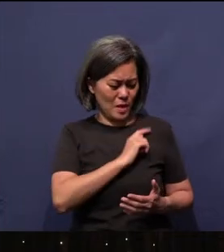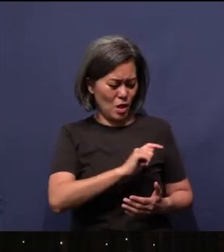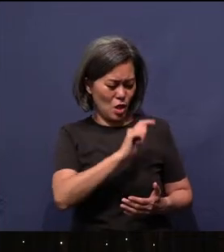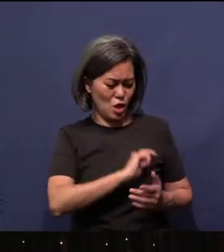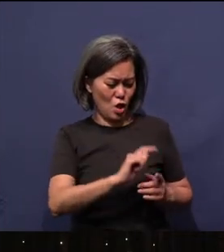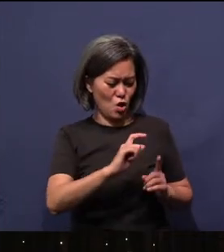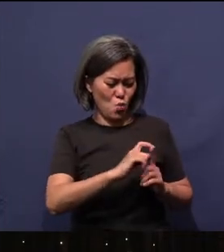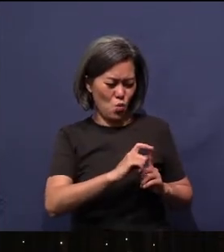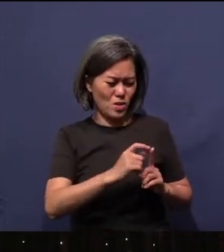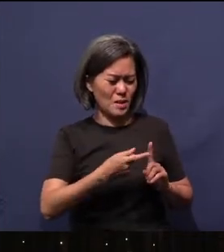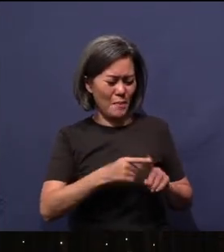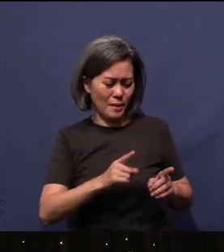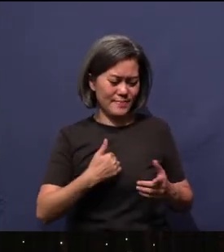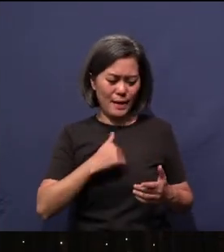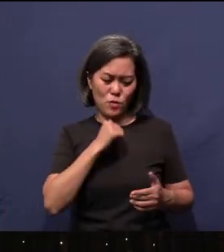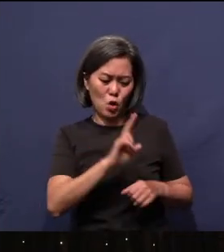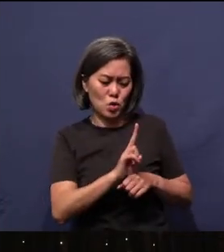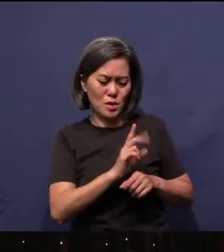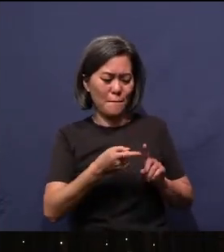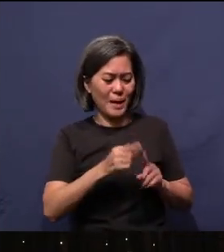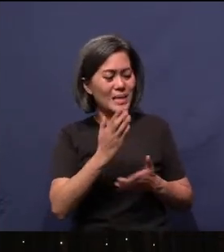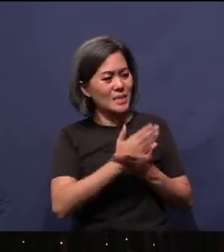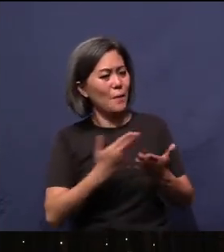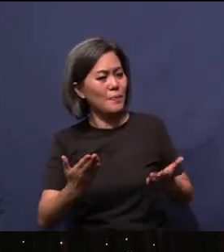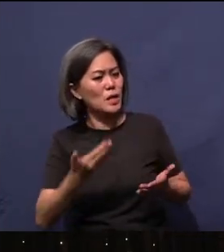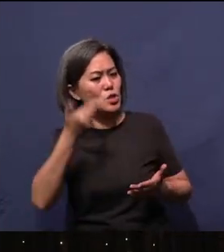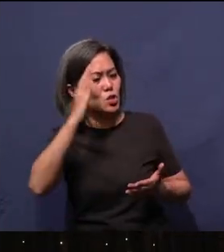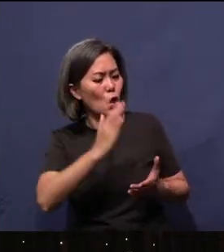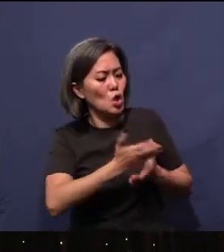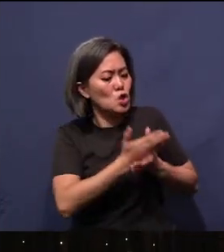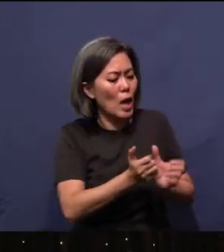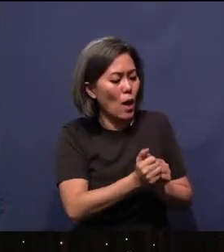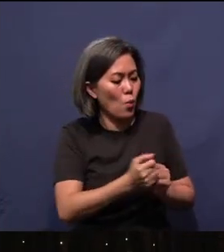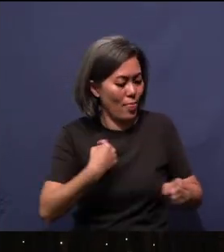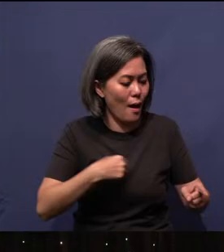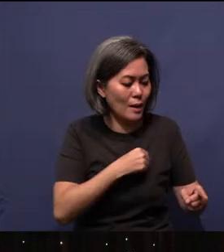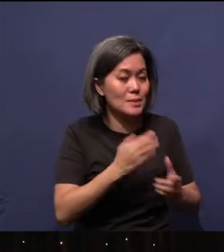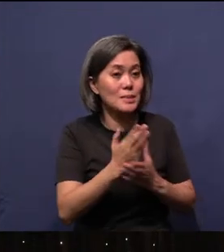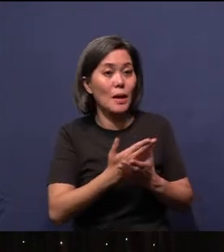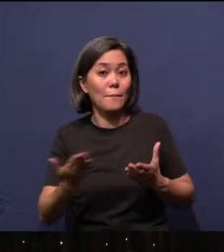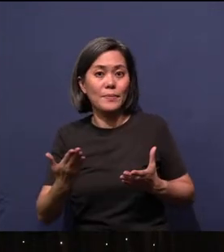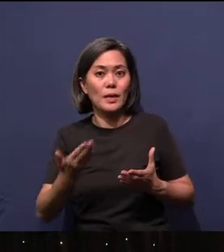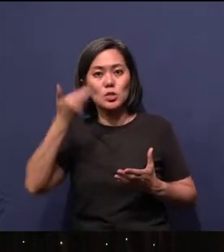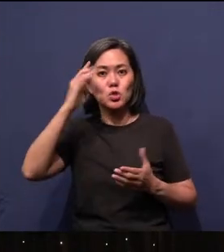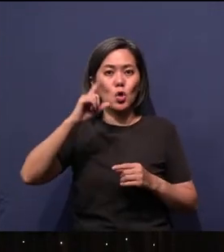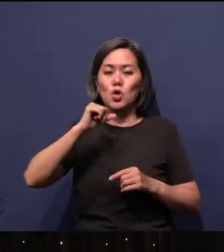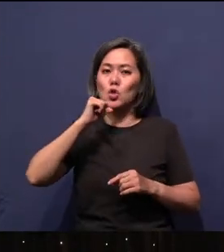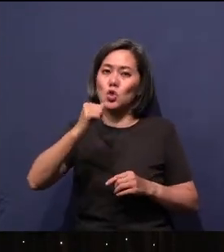into that. But there are some things that God shares with us, and there are some things that God does not share with us. Like we cannot be in three places at the